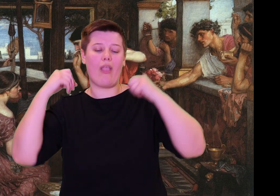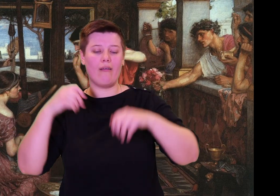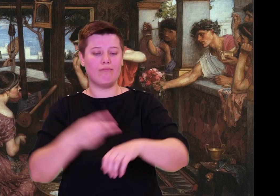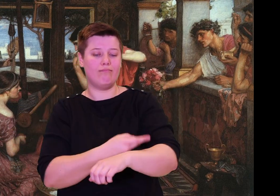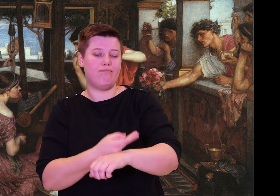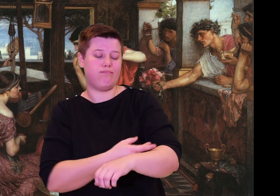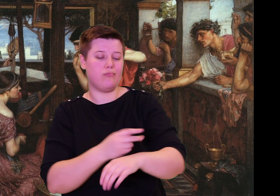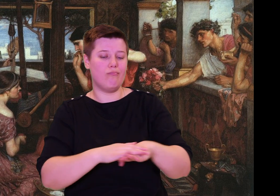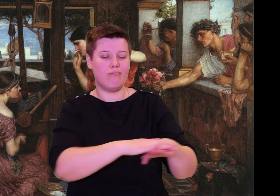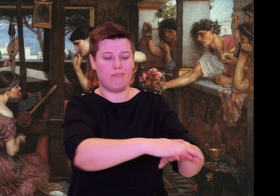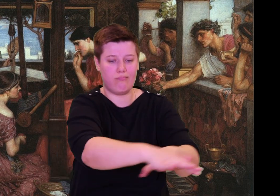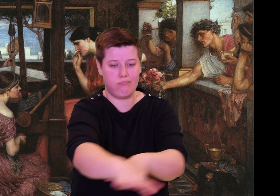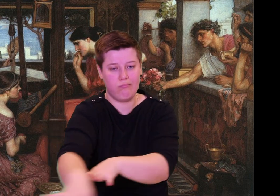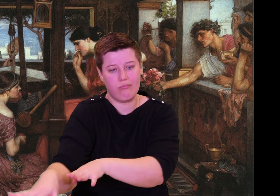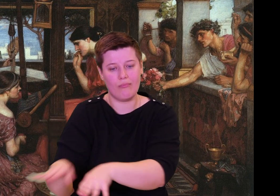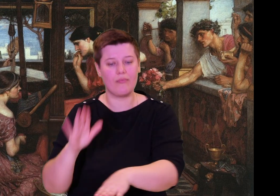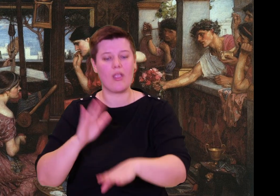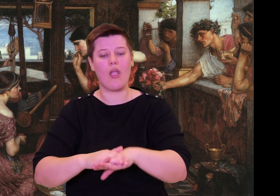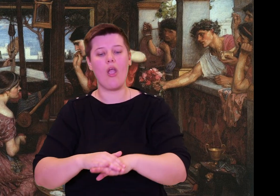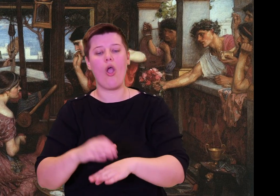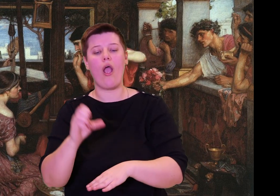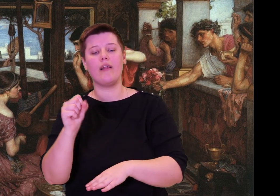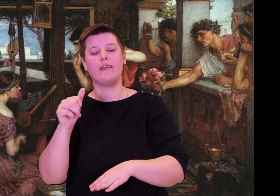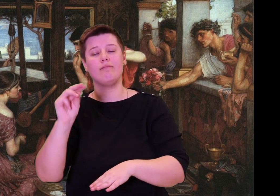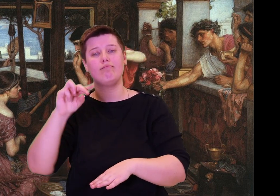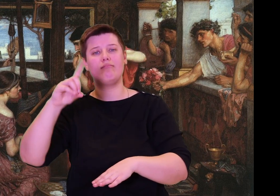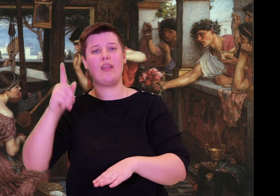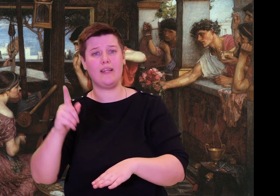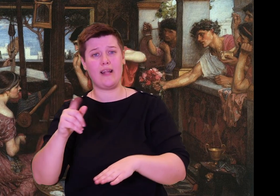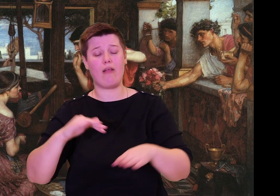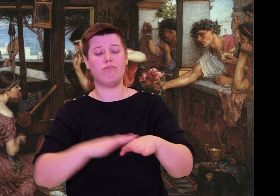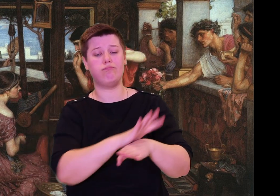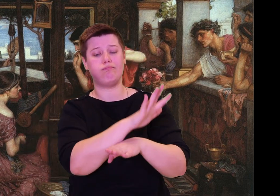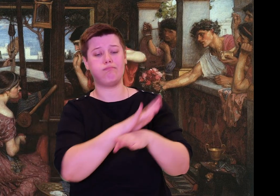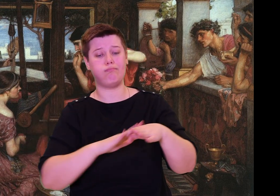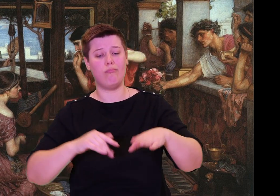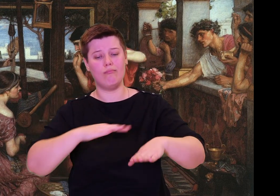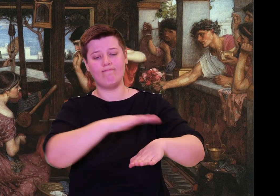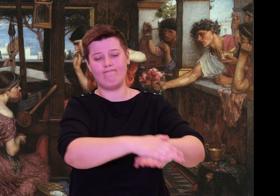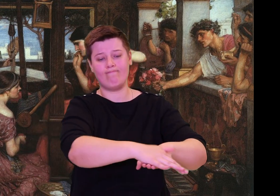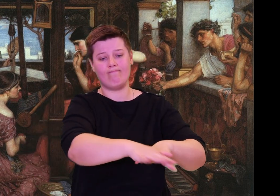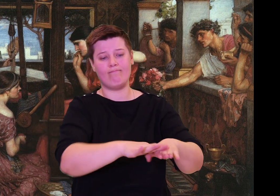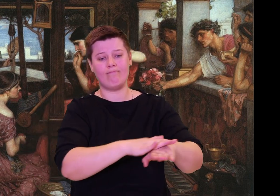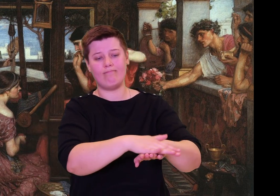So Pallas spoke and quickly led him on; he followed in the footsteps of the goddess.